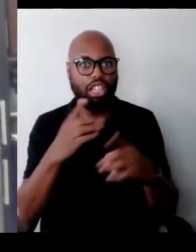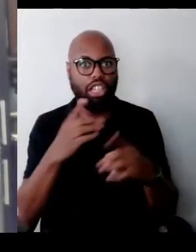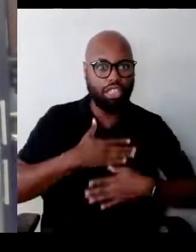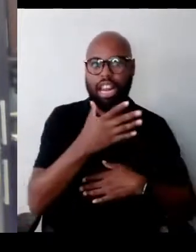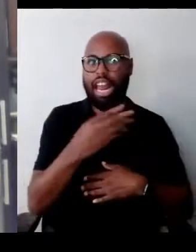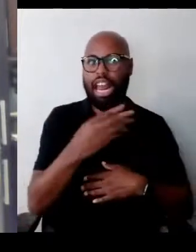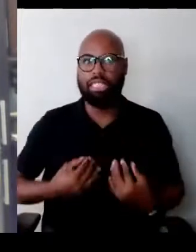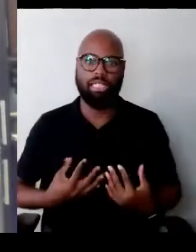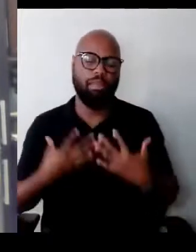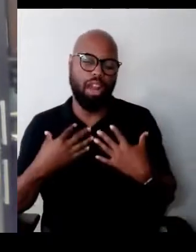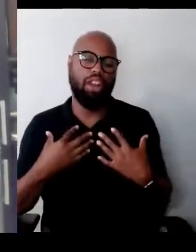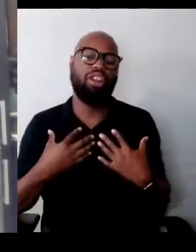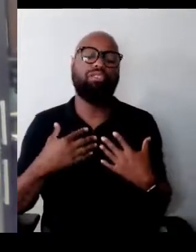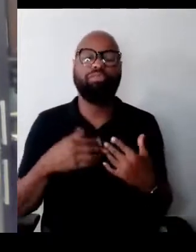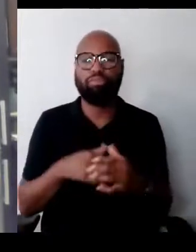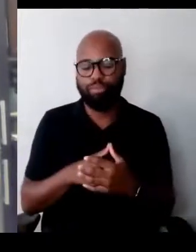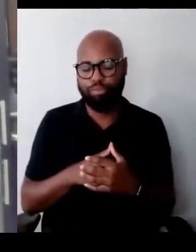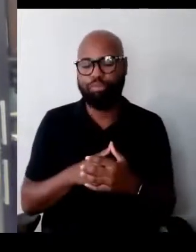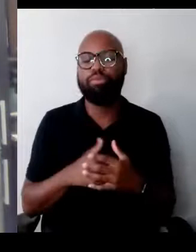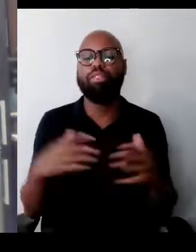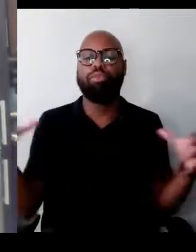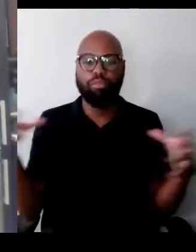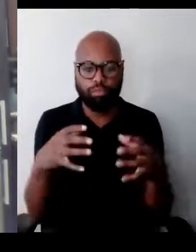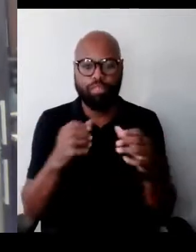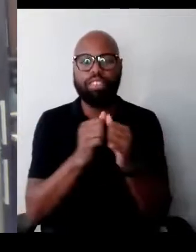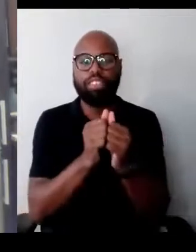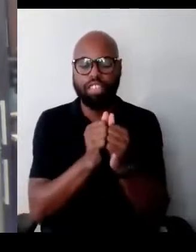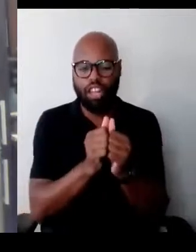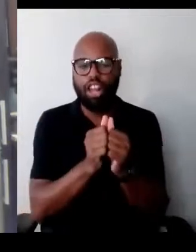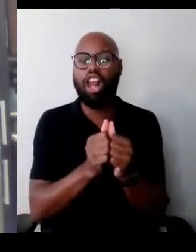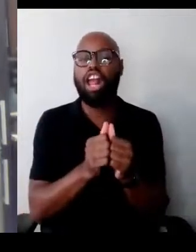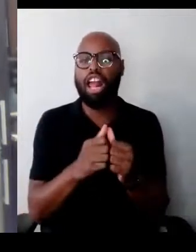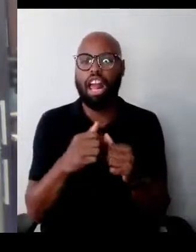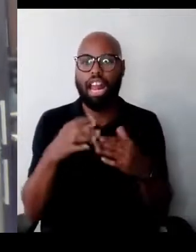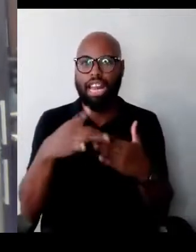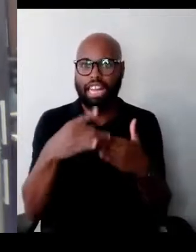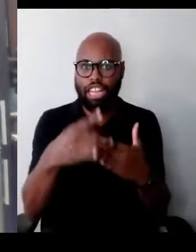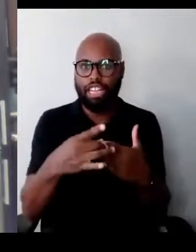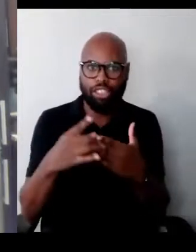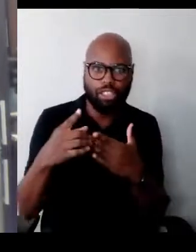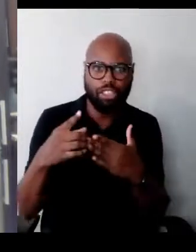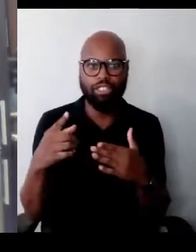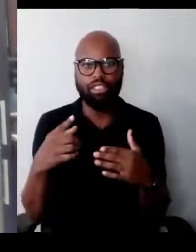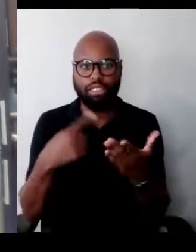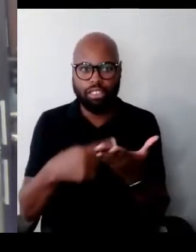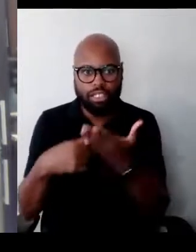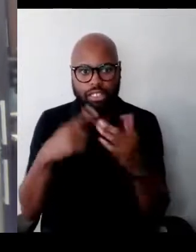By bringing together frontline thought leaders to discuss complex topics of history and the present day,